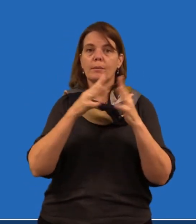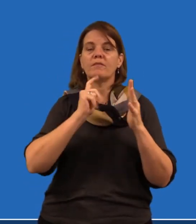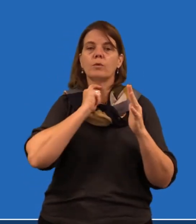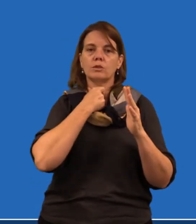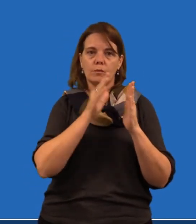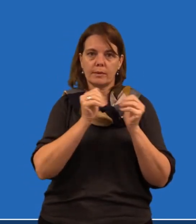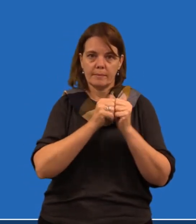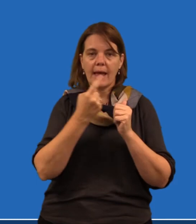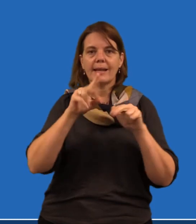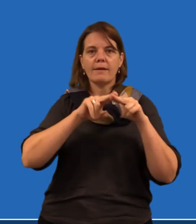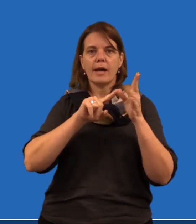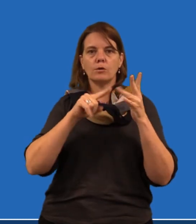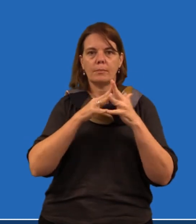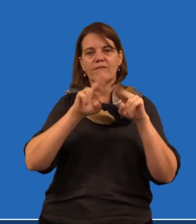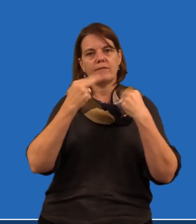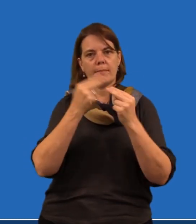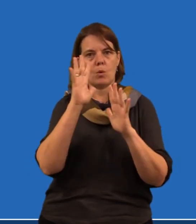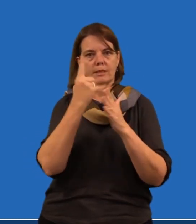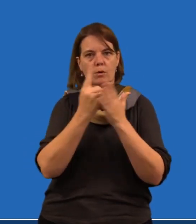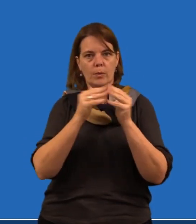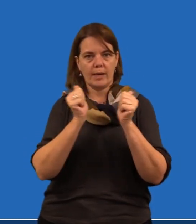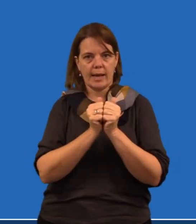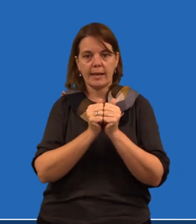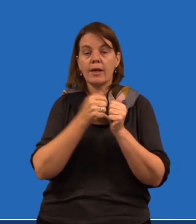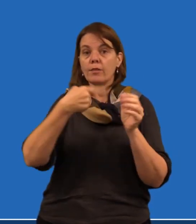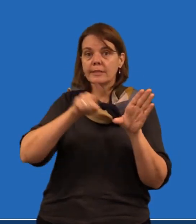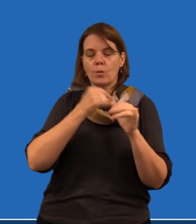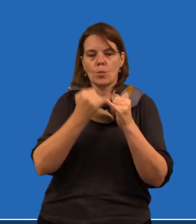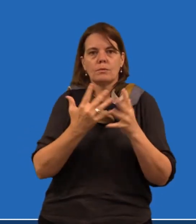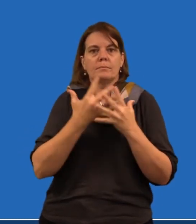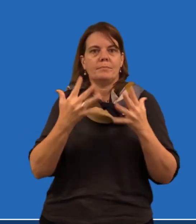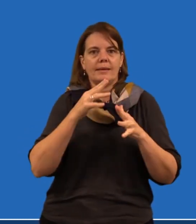and two Voice Off Weekends, and a Family Auslan Only Weekend as well.